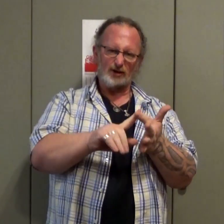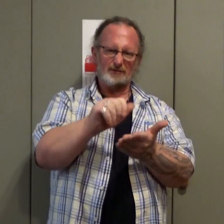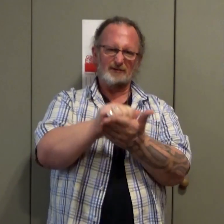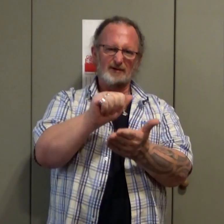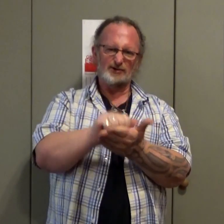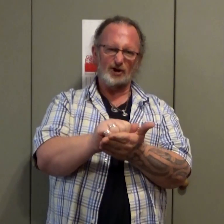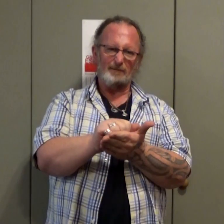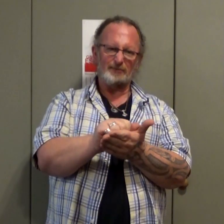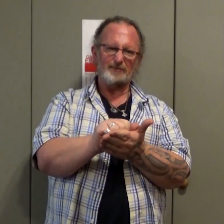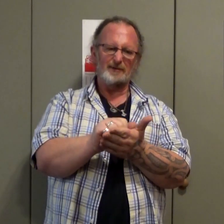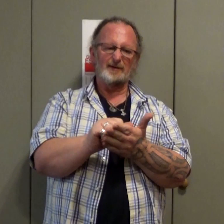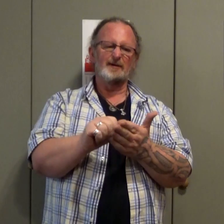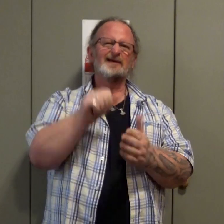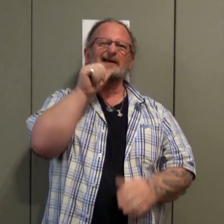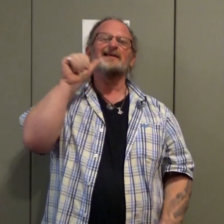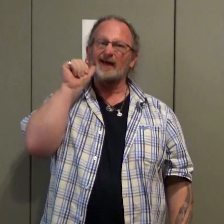so, "I went to the shop yesterday"